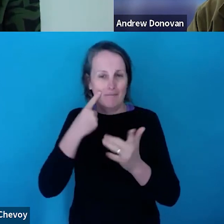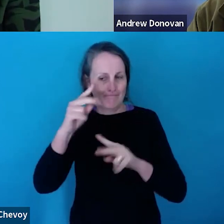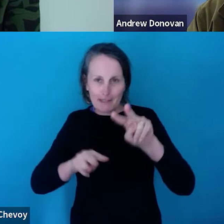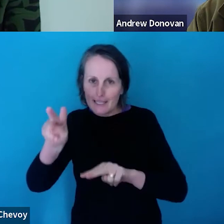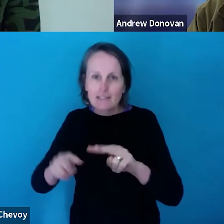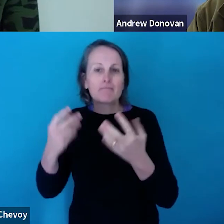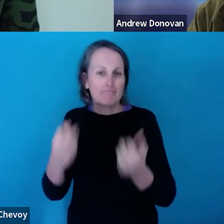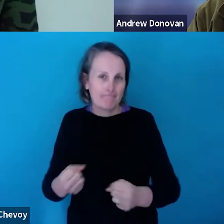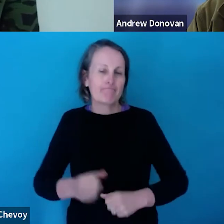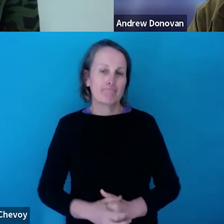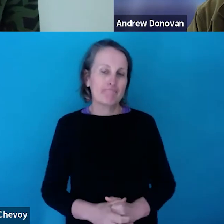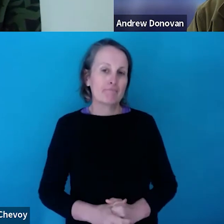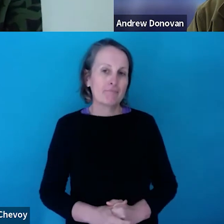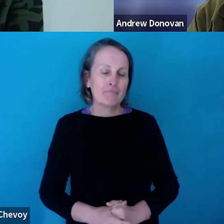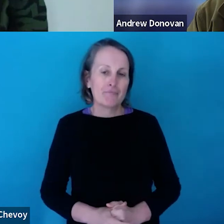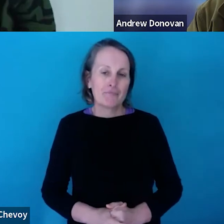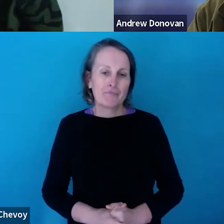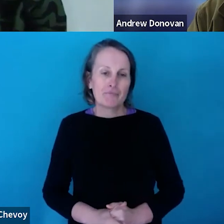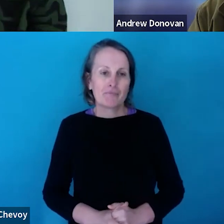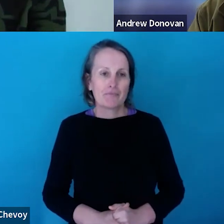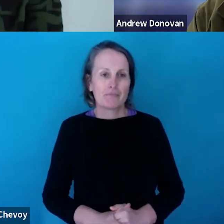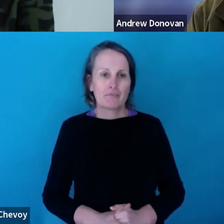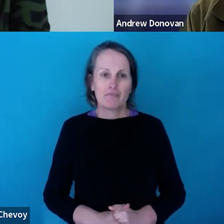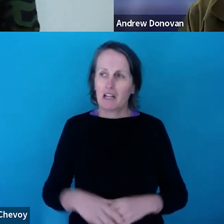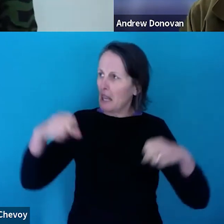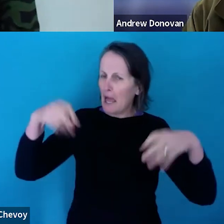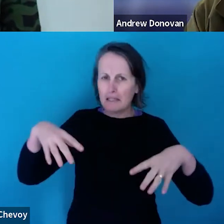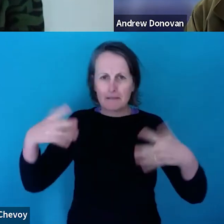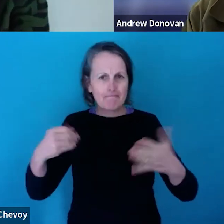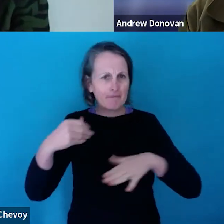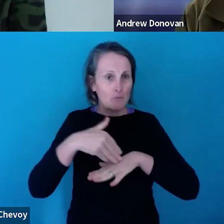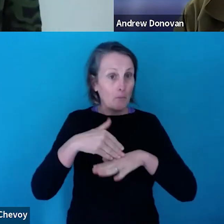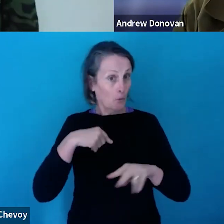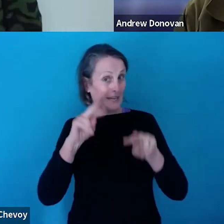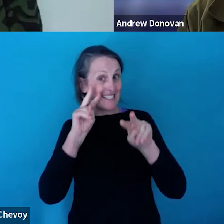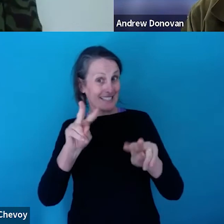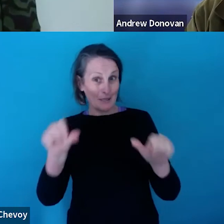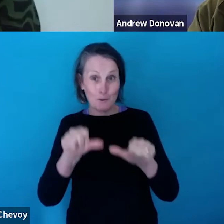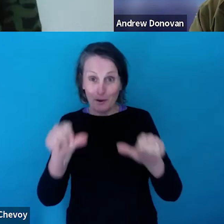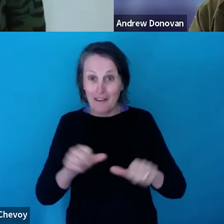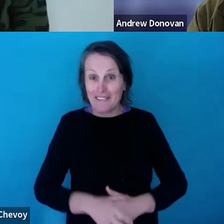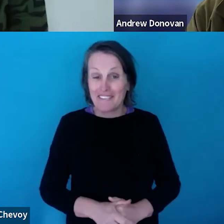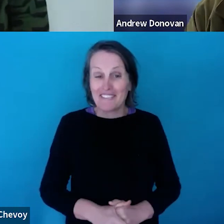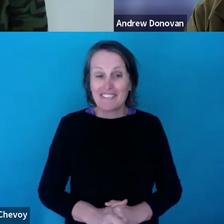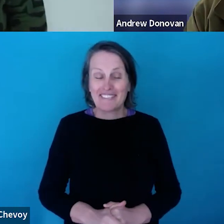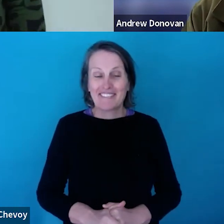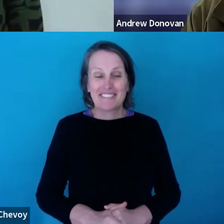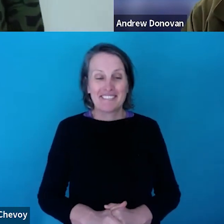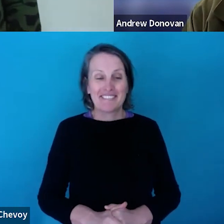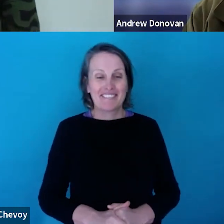grants. We can still see you,